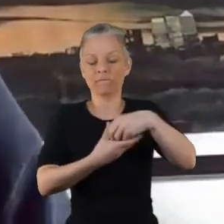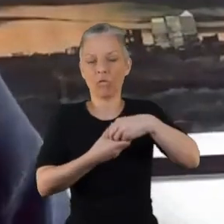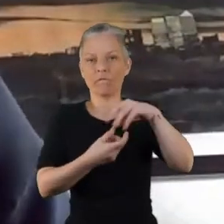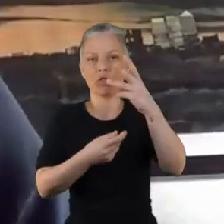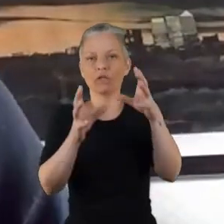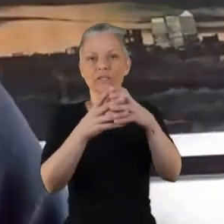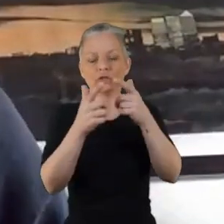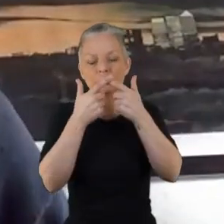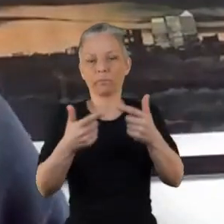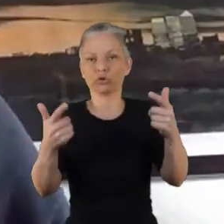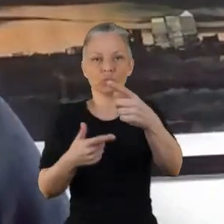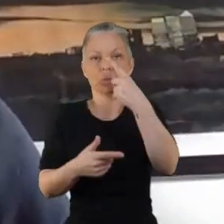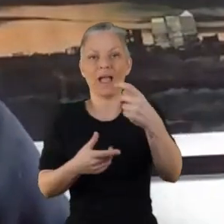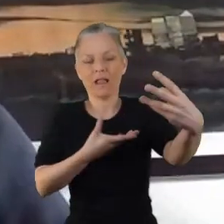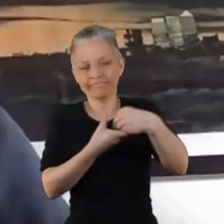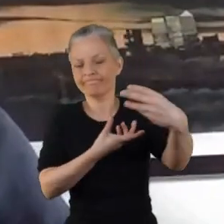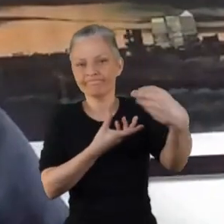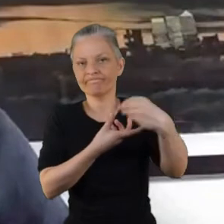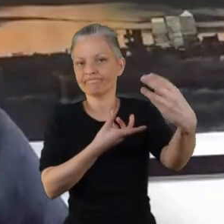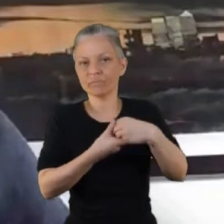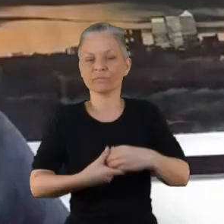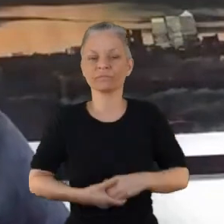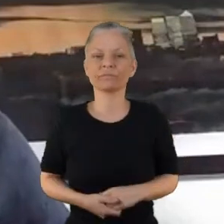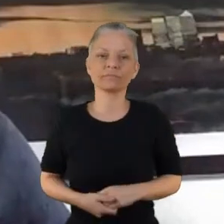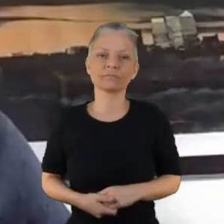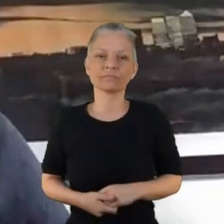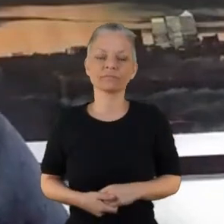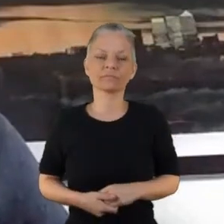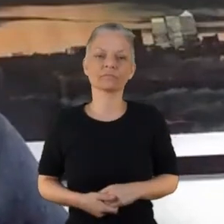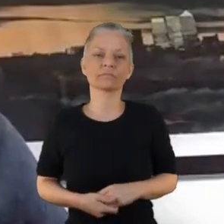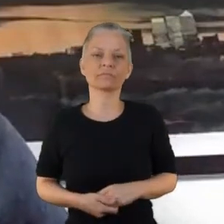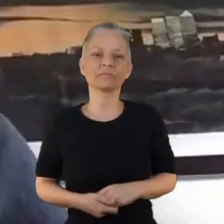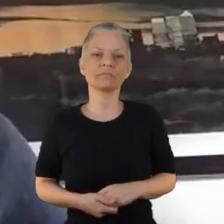experience. So I think that's my tip just to involve the third sector as much as possible.